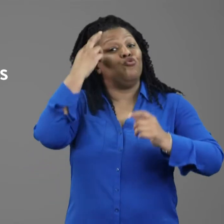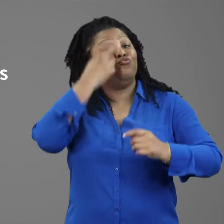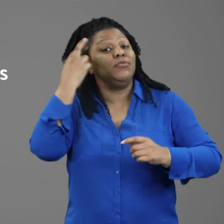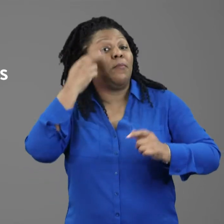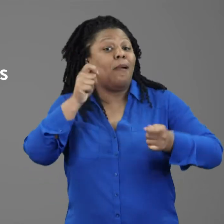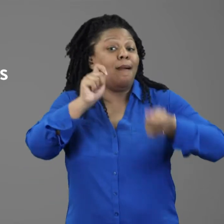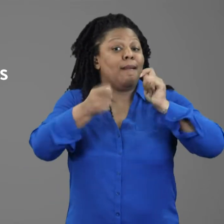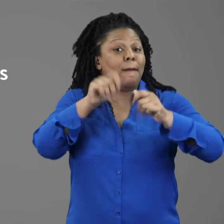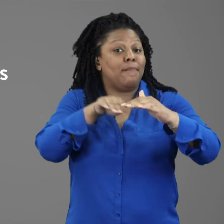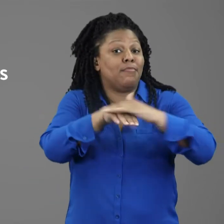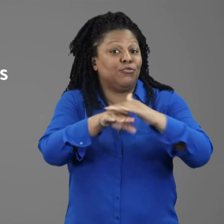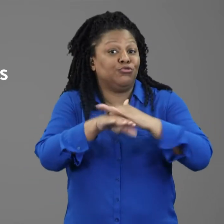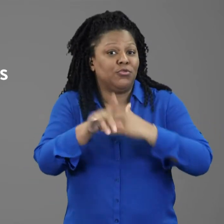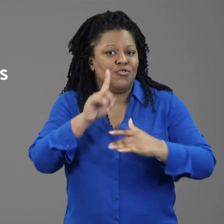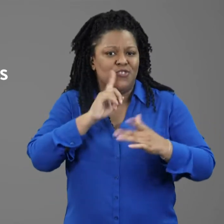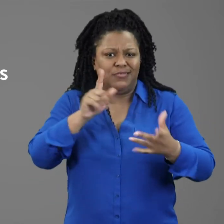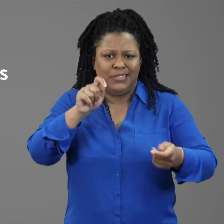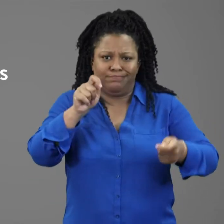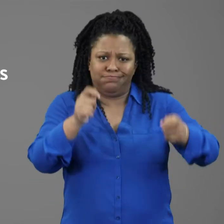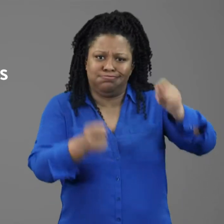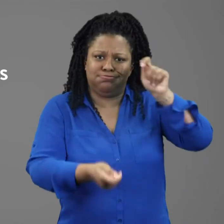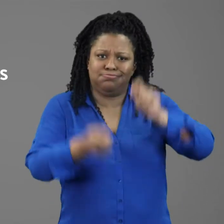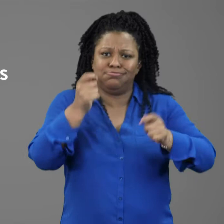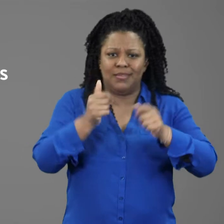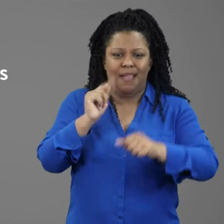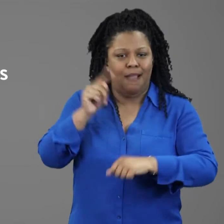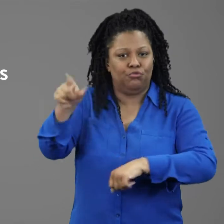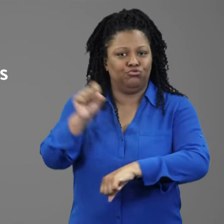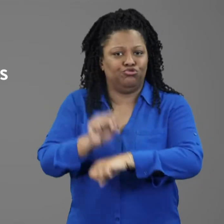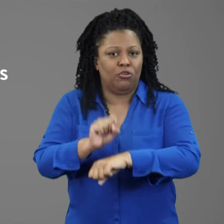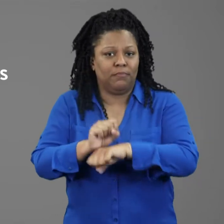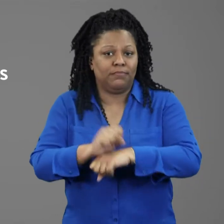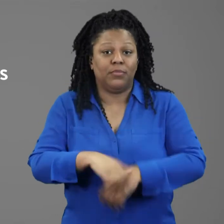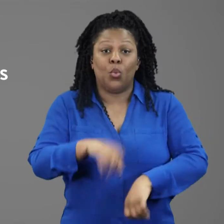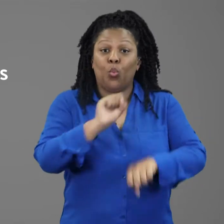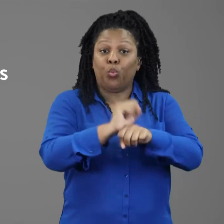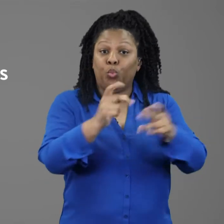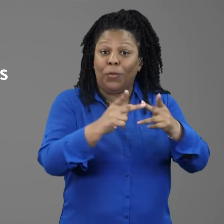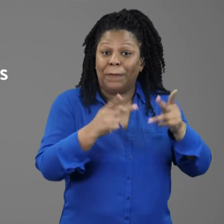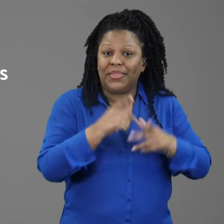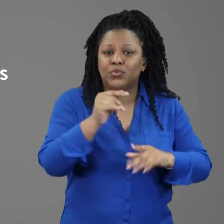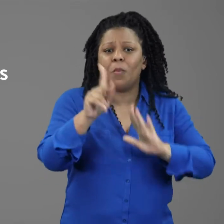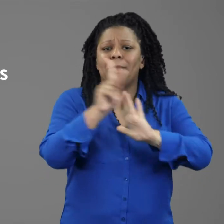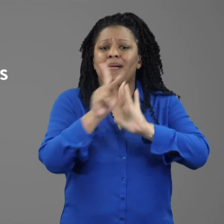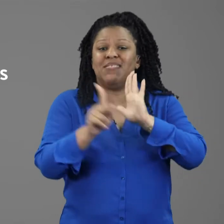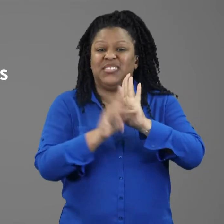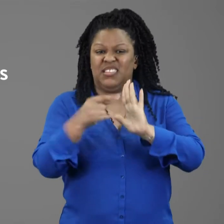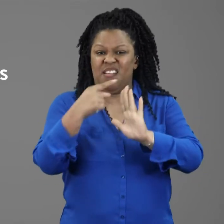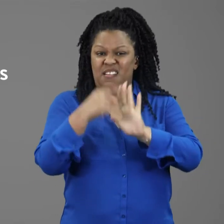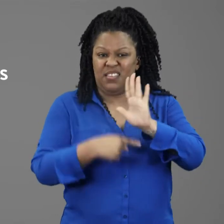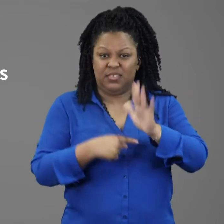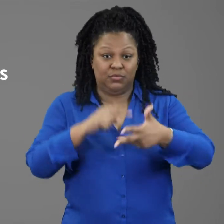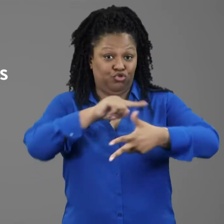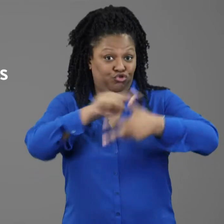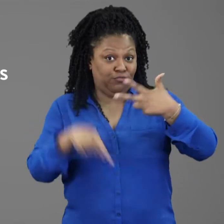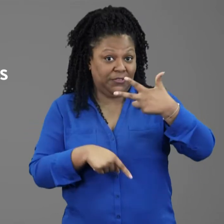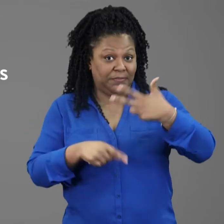Reasonable accommodations are changes to a job, workspace or policy that: